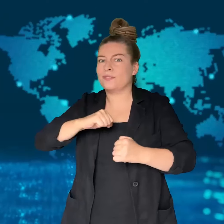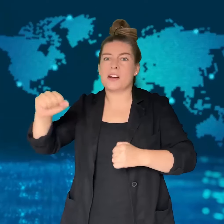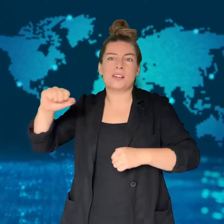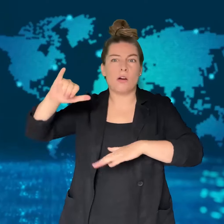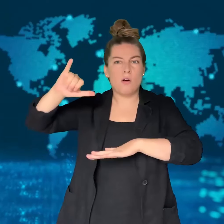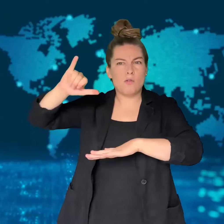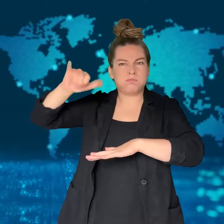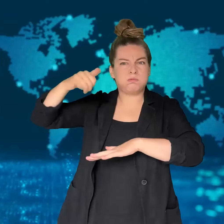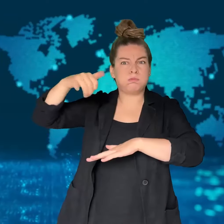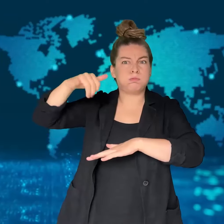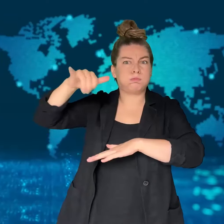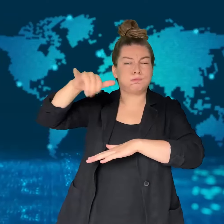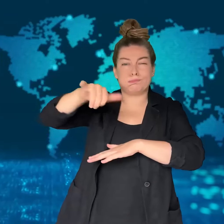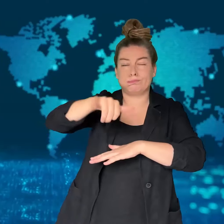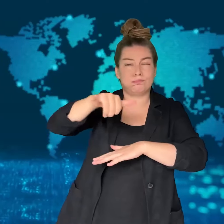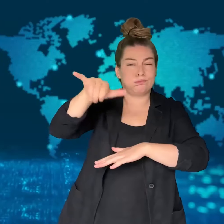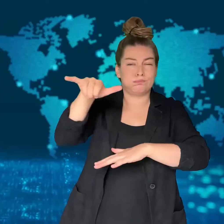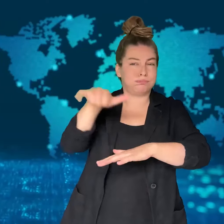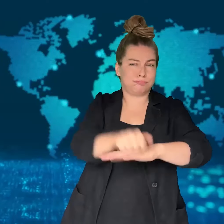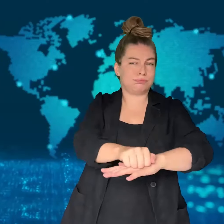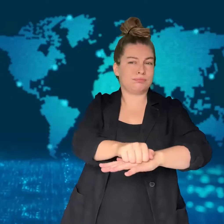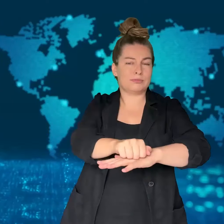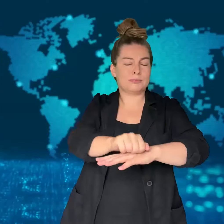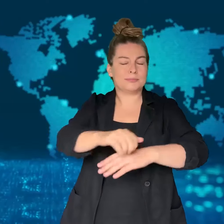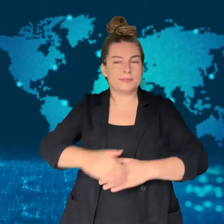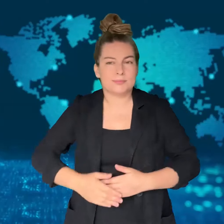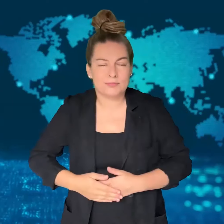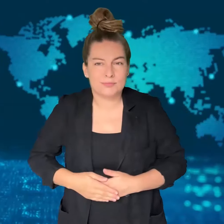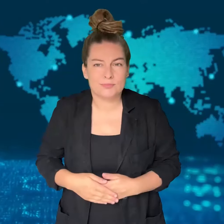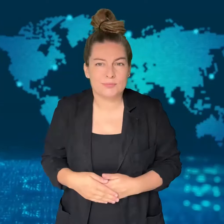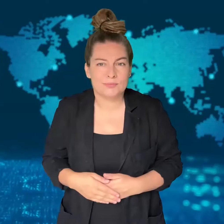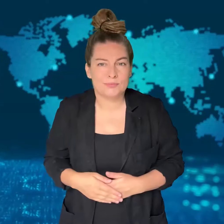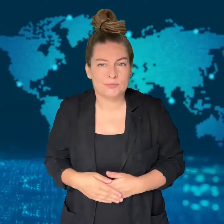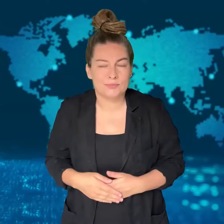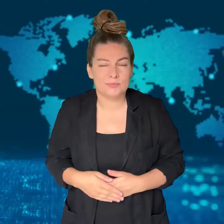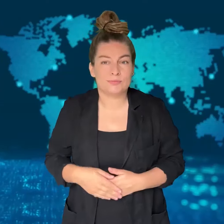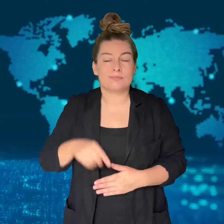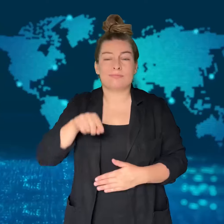Some of the footage showed the plane plummeting